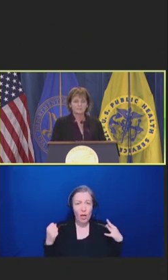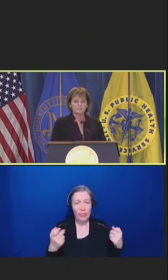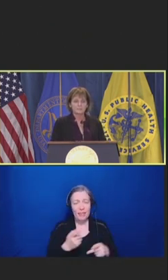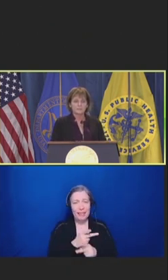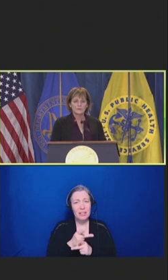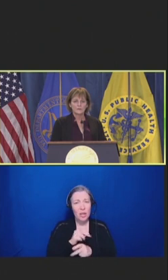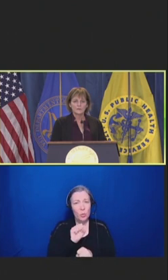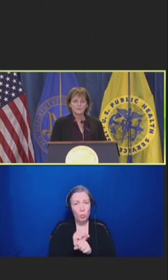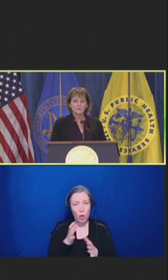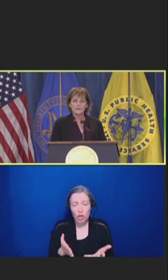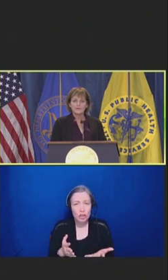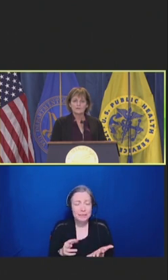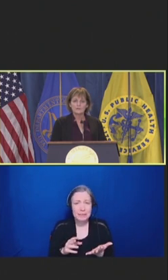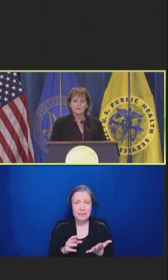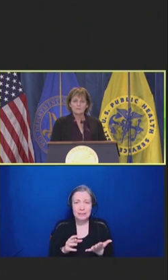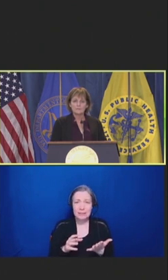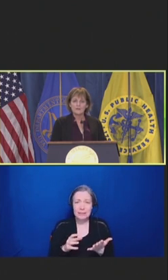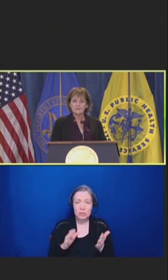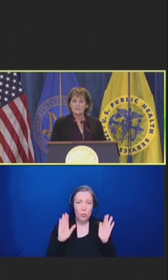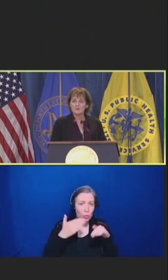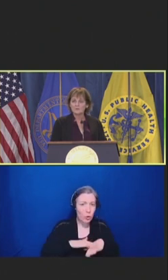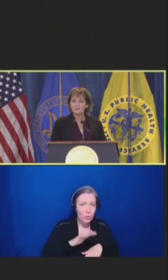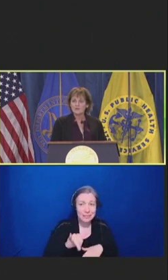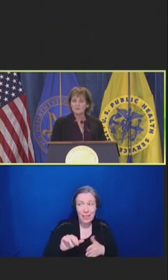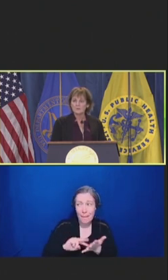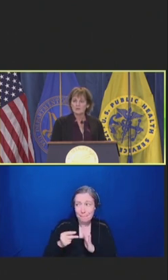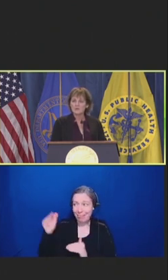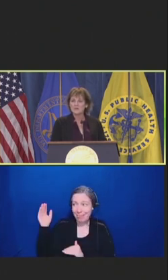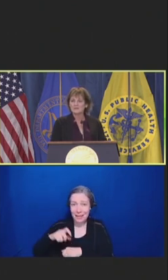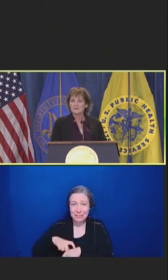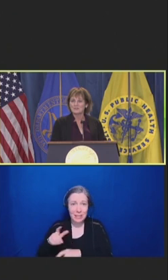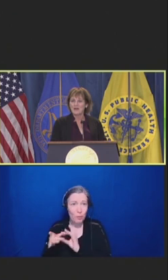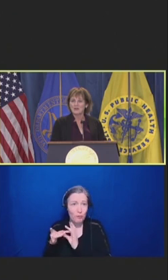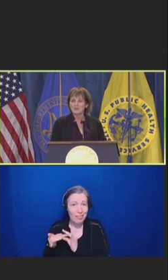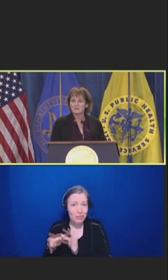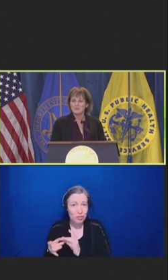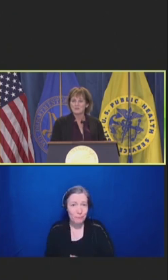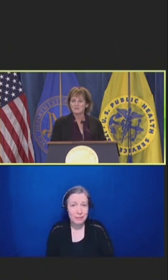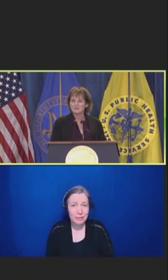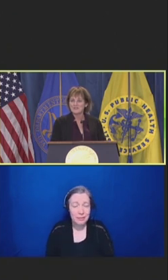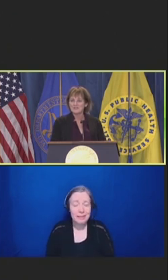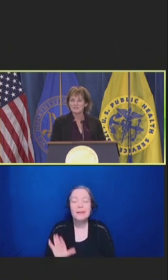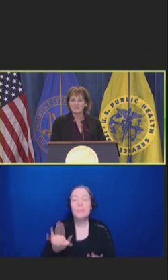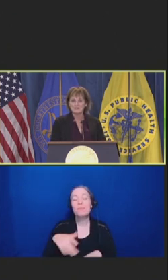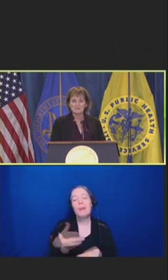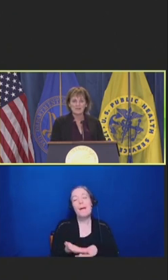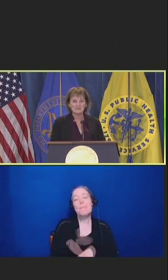So, many of us went into medicine we would say, "Well what do you want -- aspire to do? Do you want to be trusted or respected?"